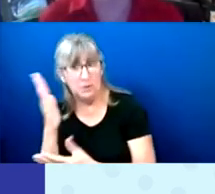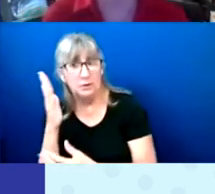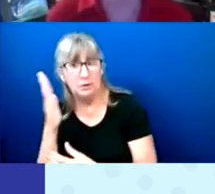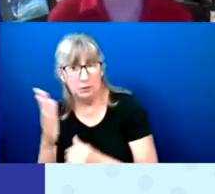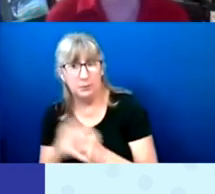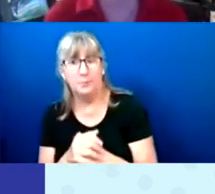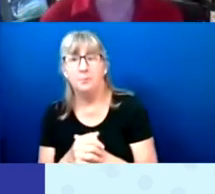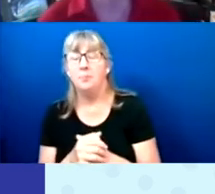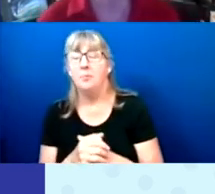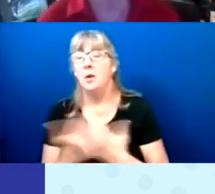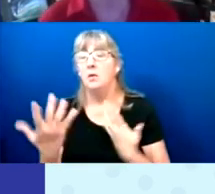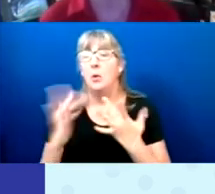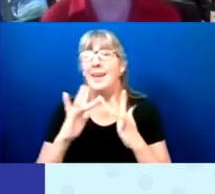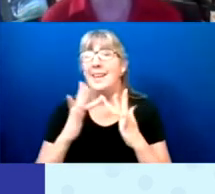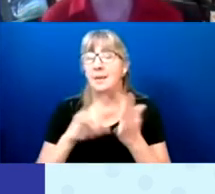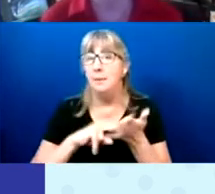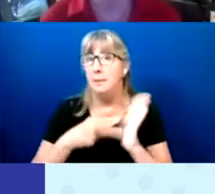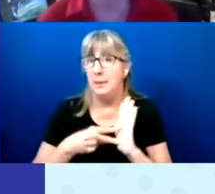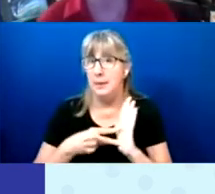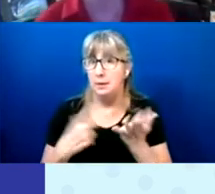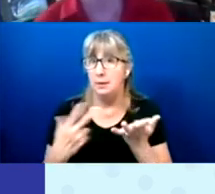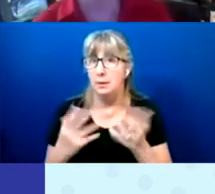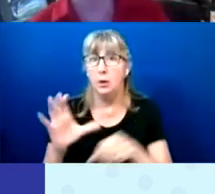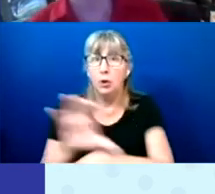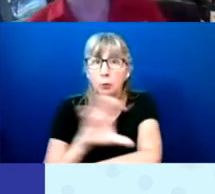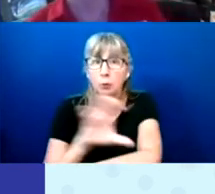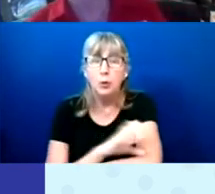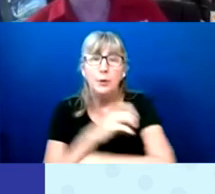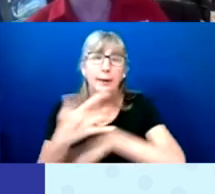And when we talk about the Internet, we're talking about the computer technology itself,